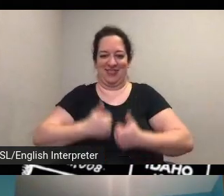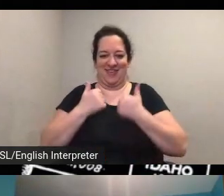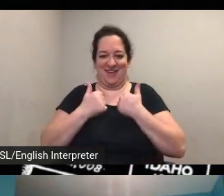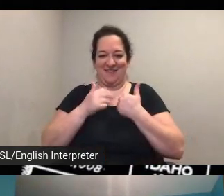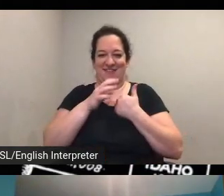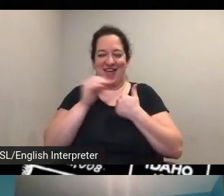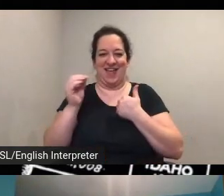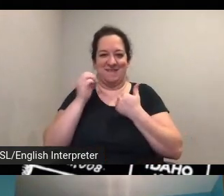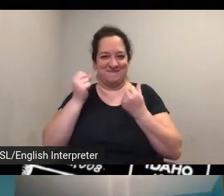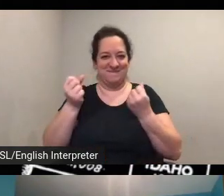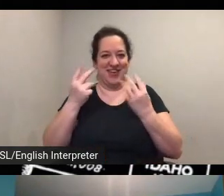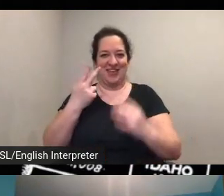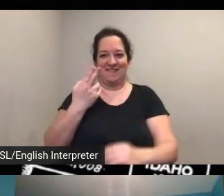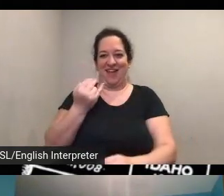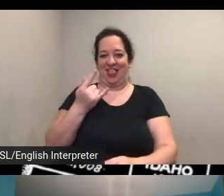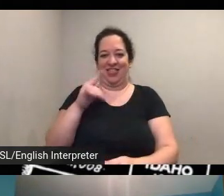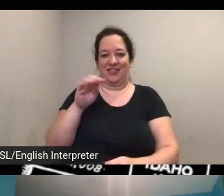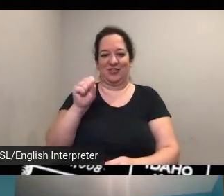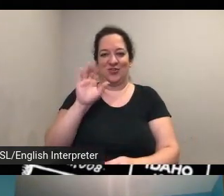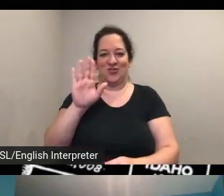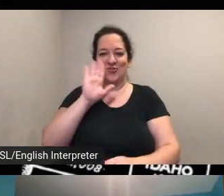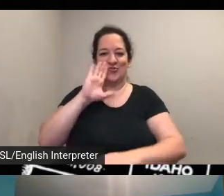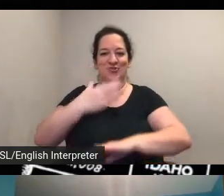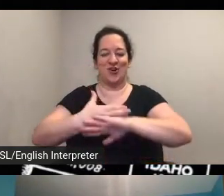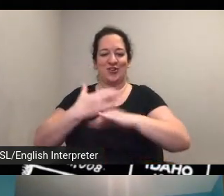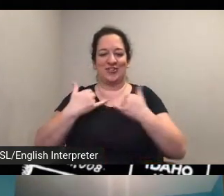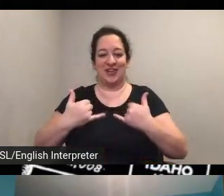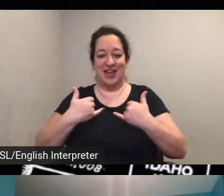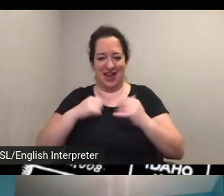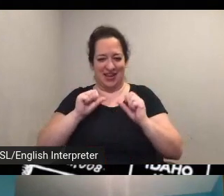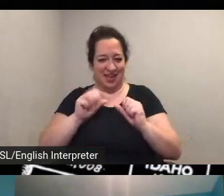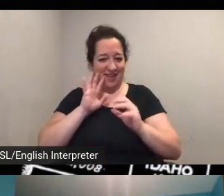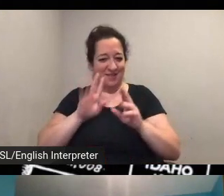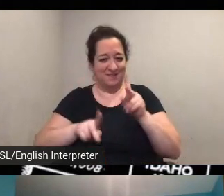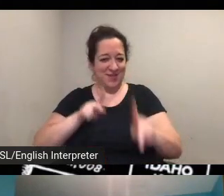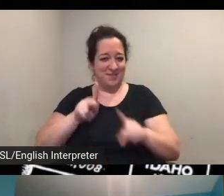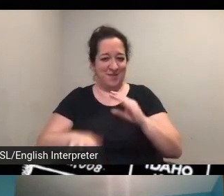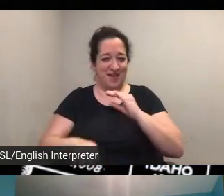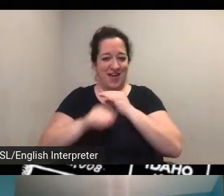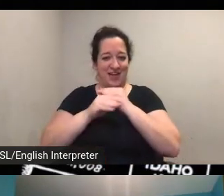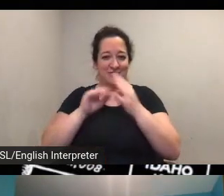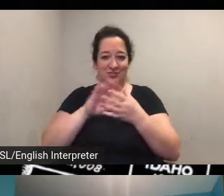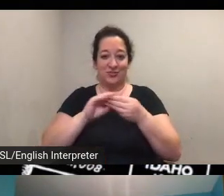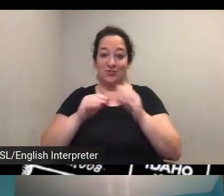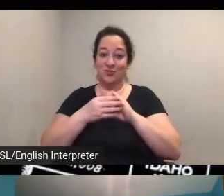so that's wonderful so can people add stories like that